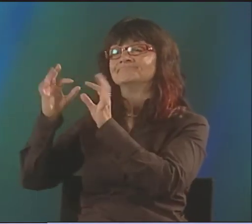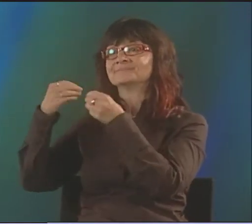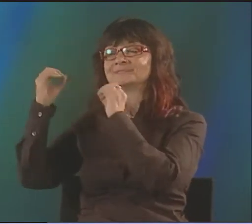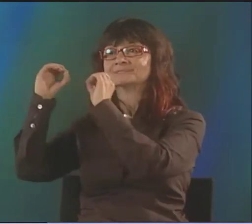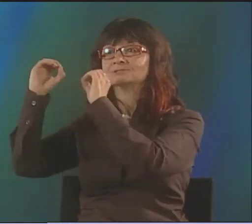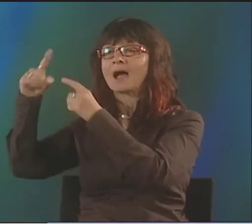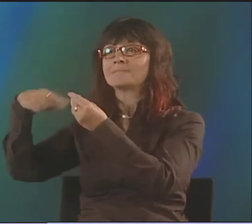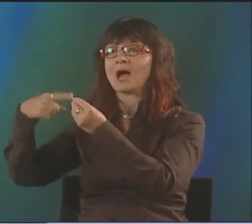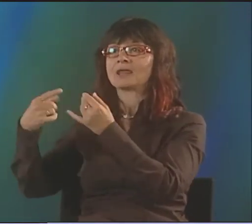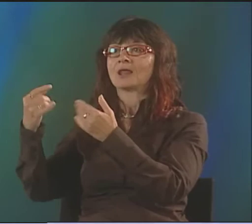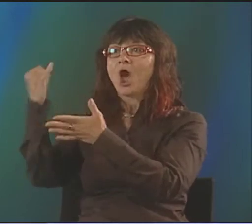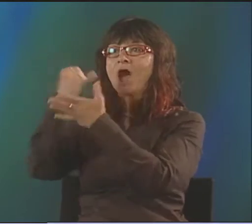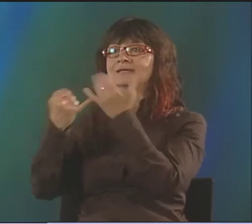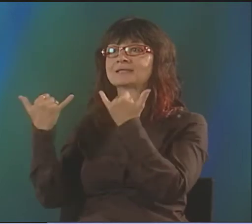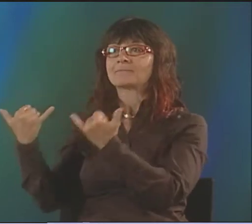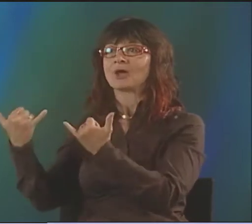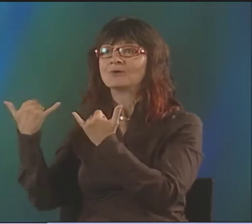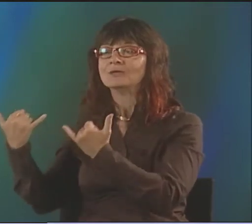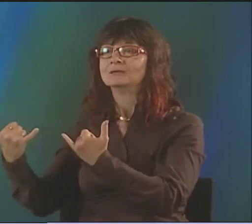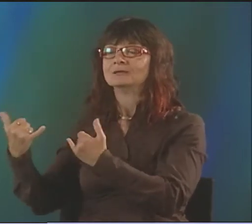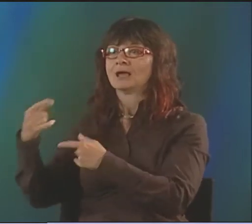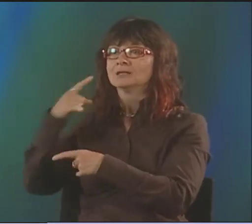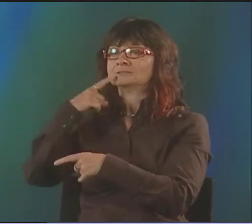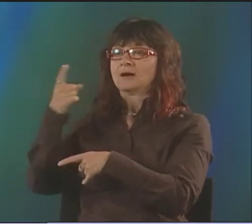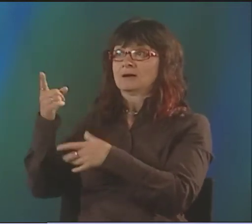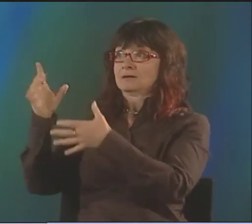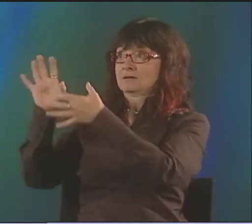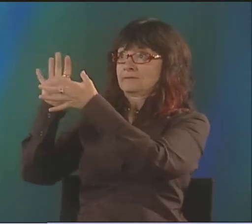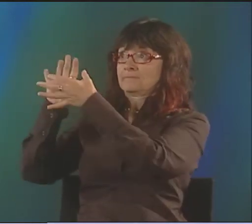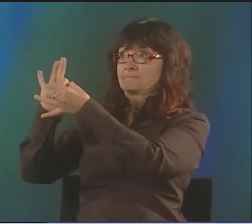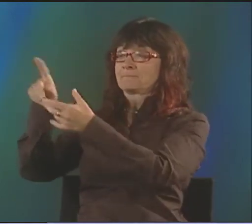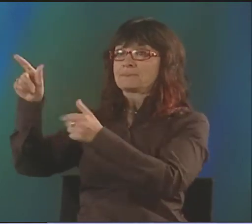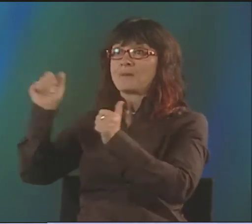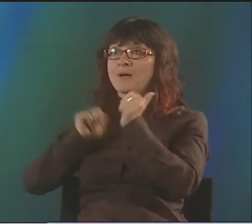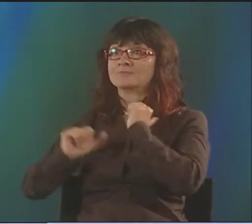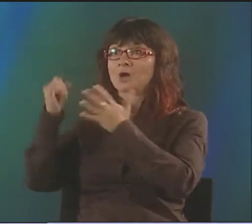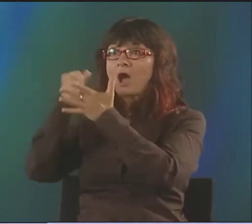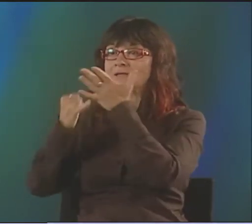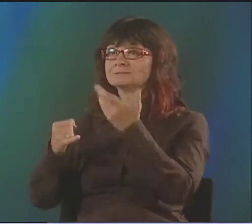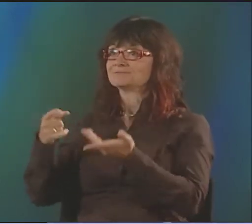AND WHEN I WAS AT RIT, THERE WAS A HEARING PROFESSOR